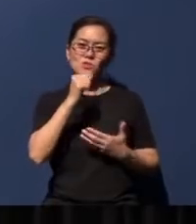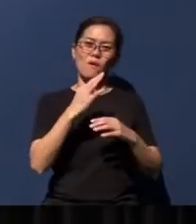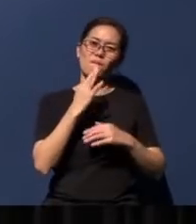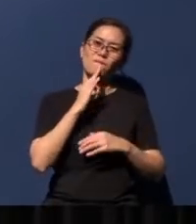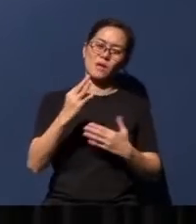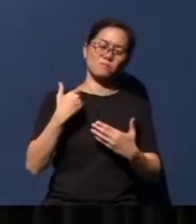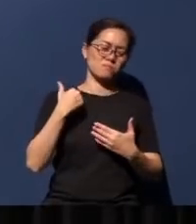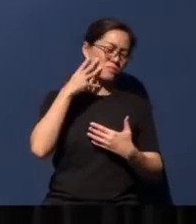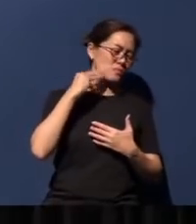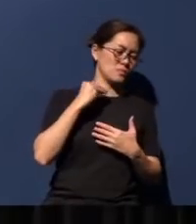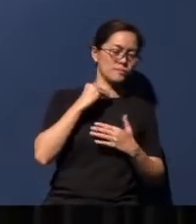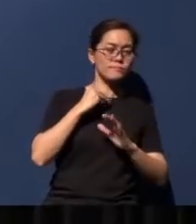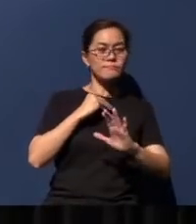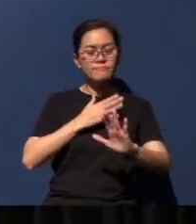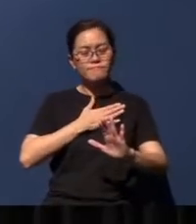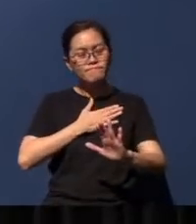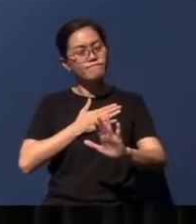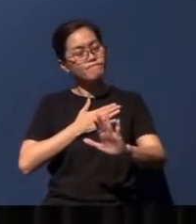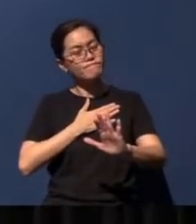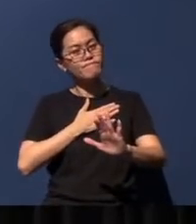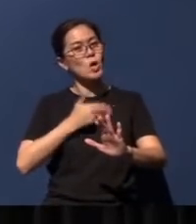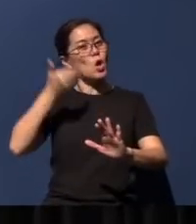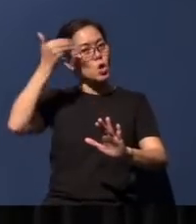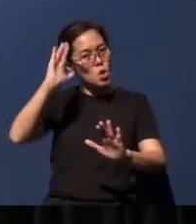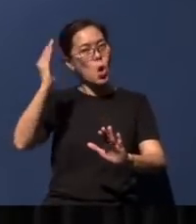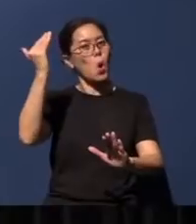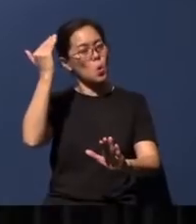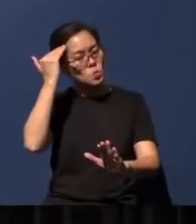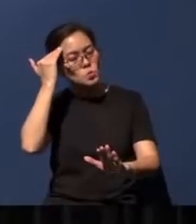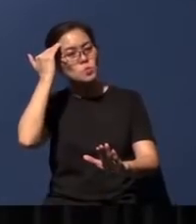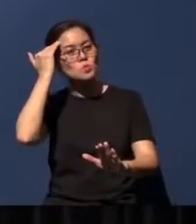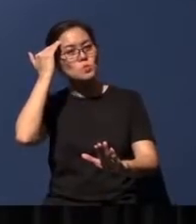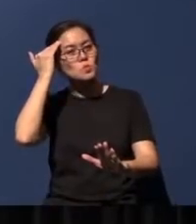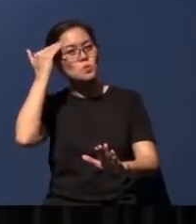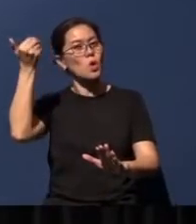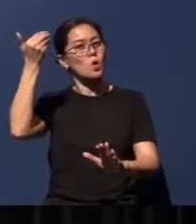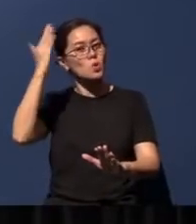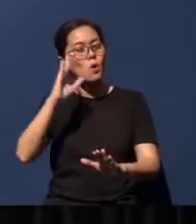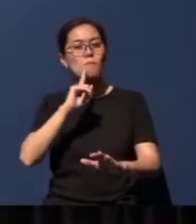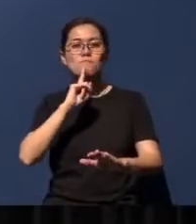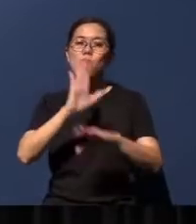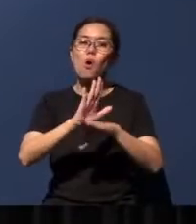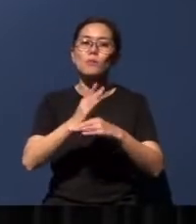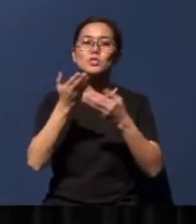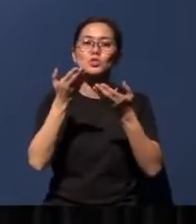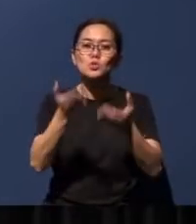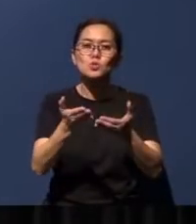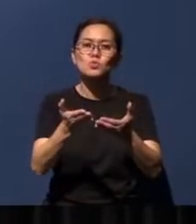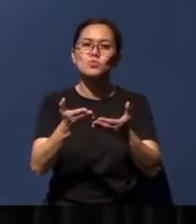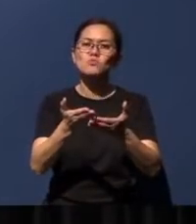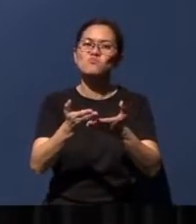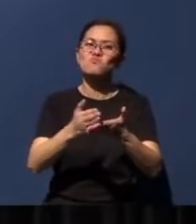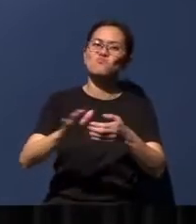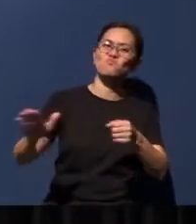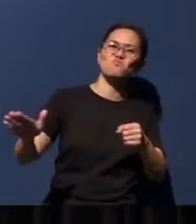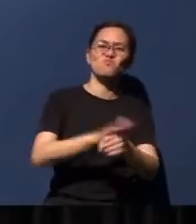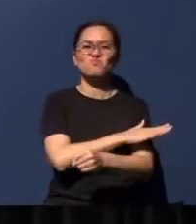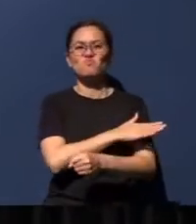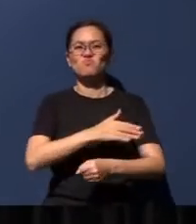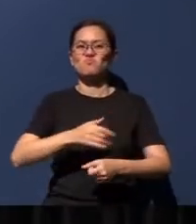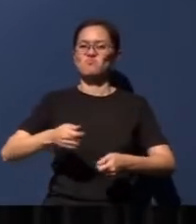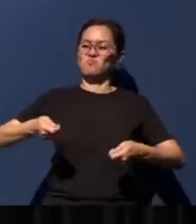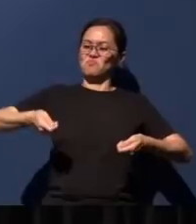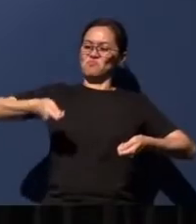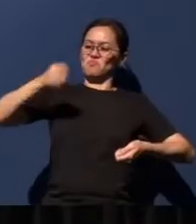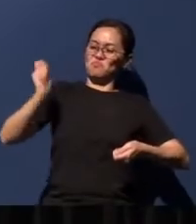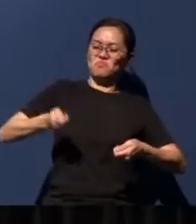you know, take heart. God knows, and He promises you ultimate justice in the kingdom. If you are